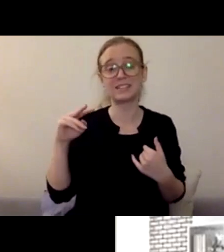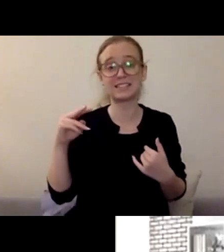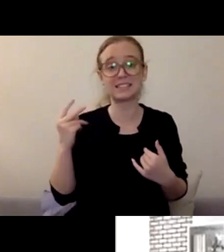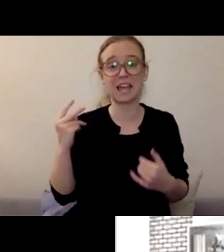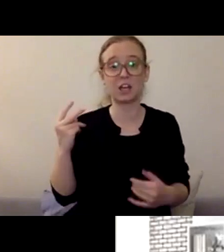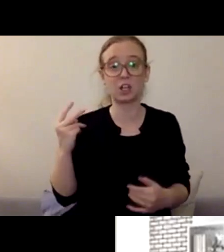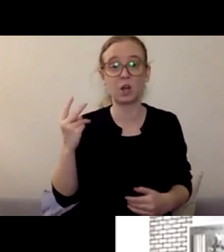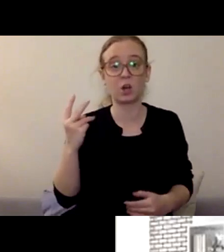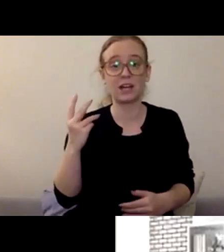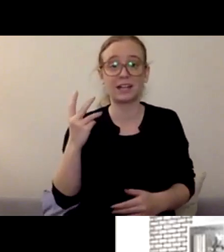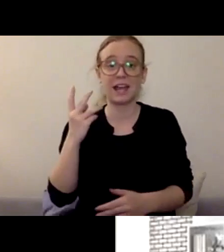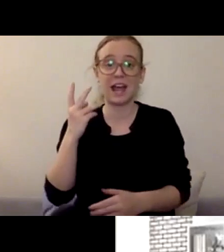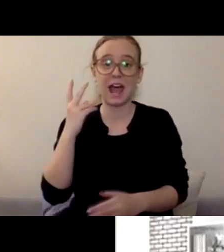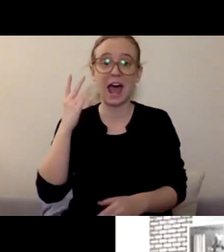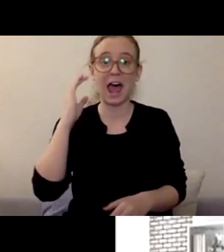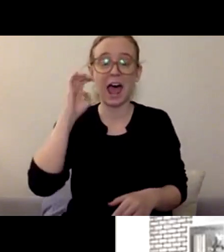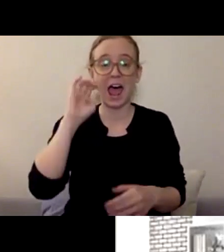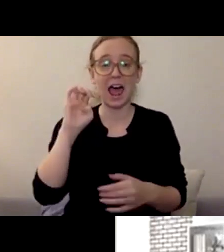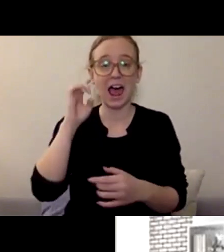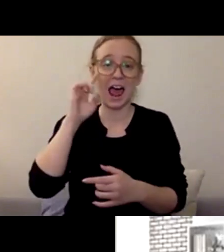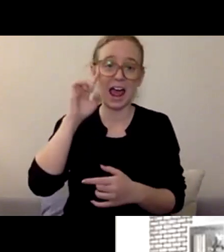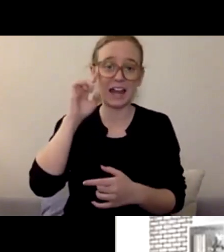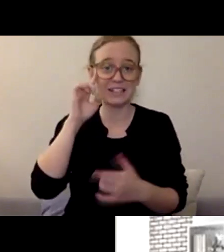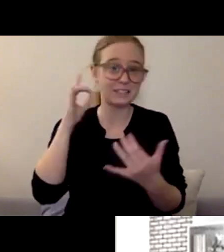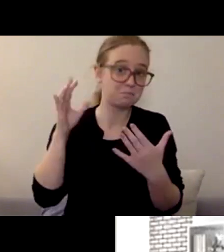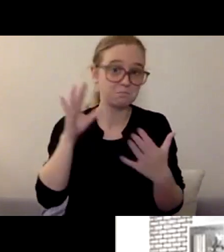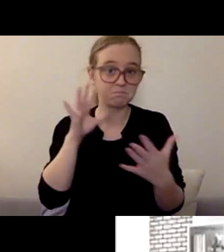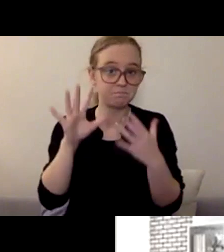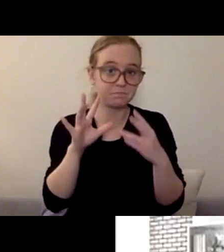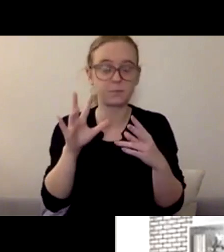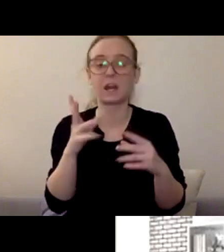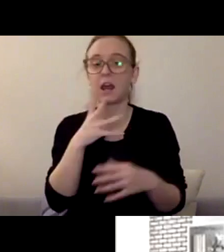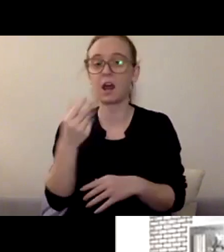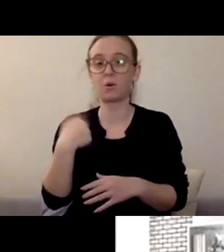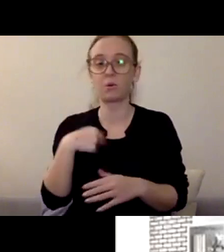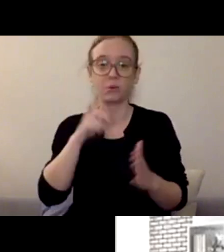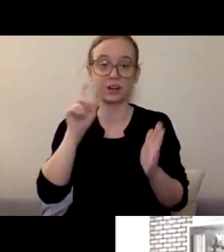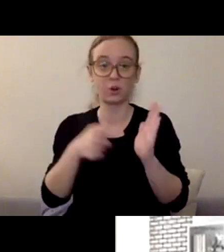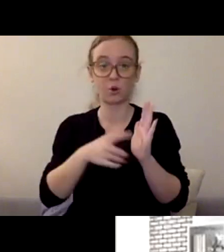are still really eager to connect with kids, to connect with parents,